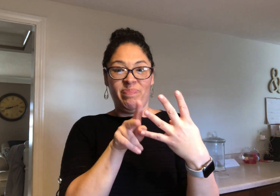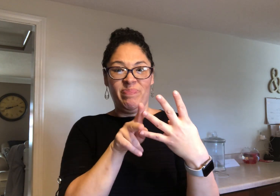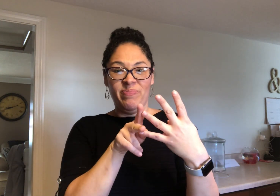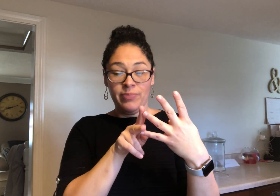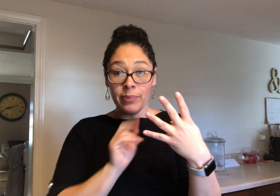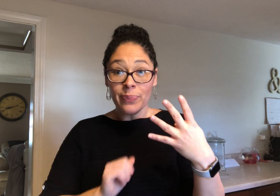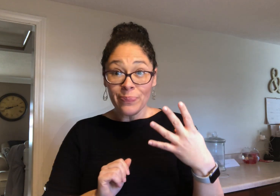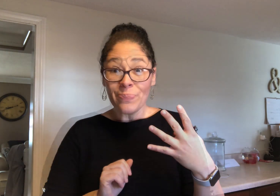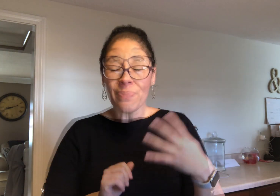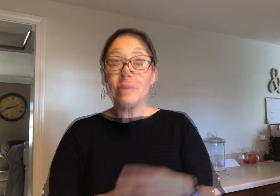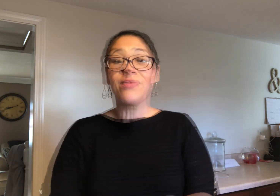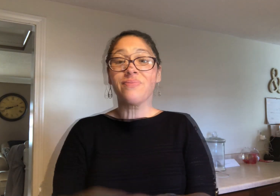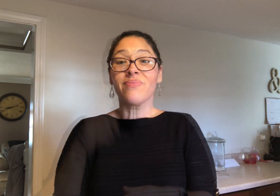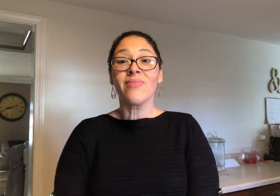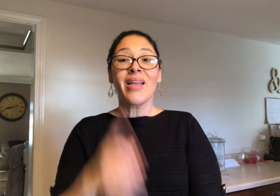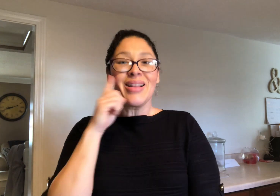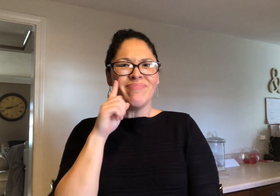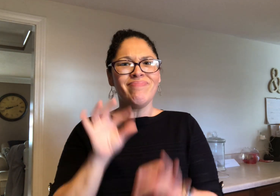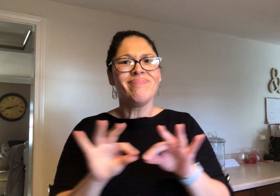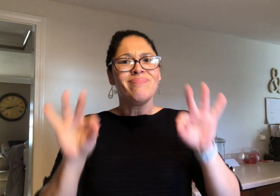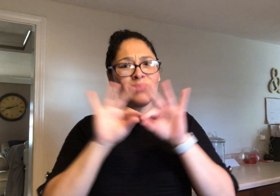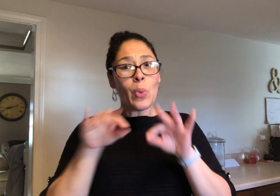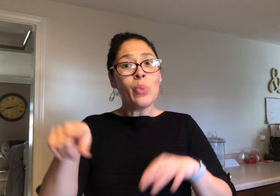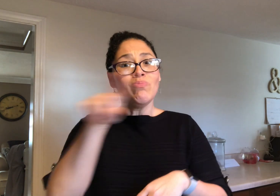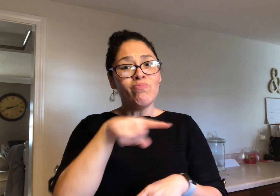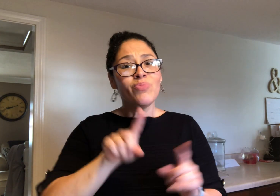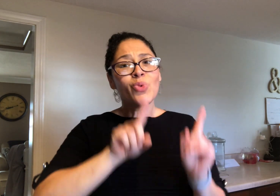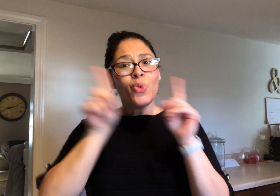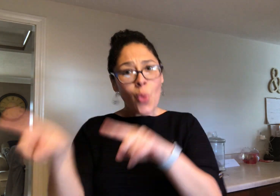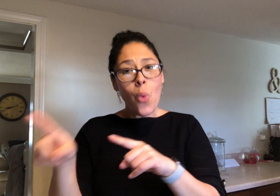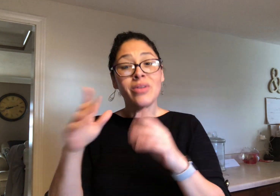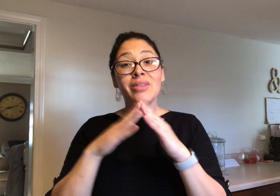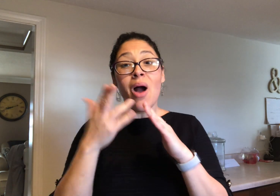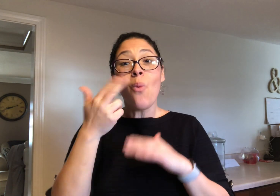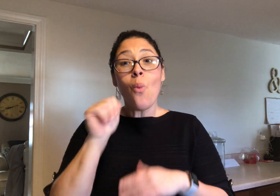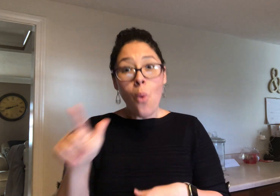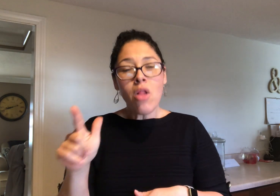It is really important for you to attend to one of these town hall meetings.